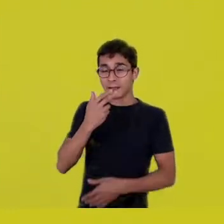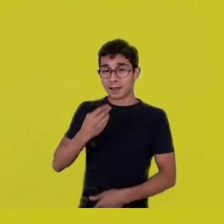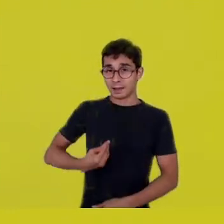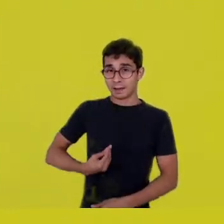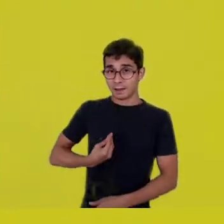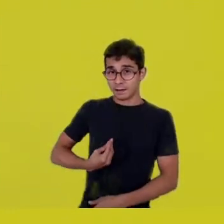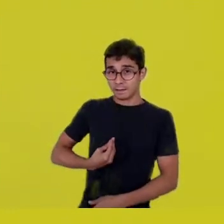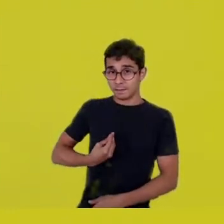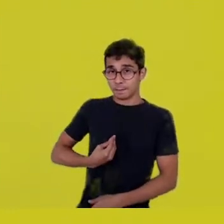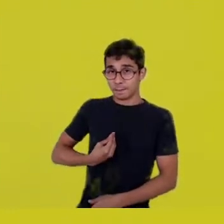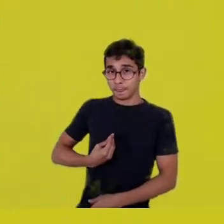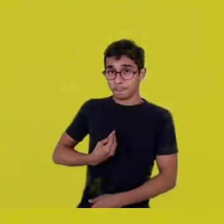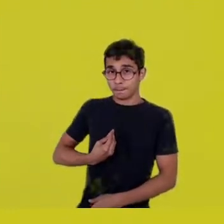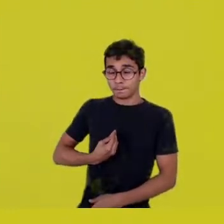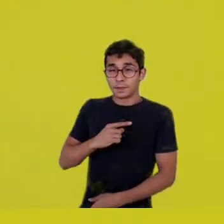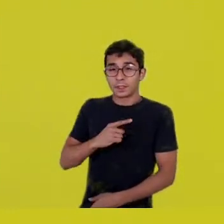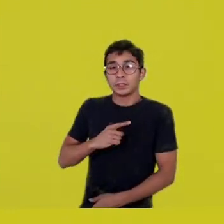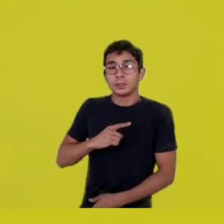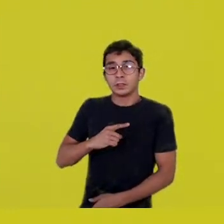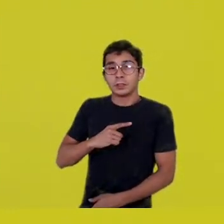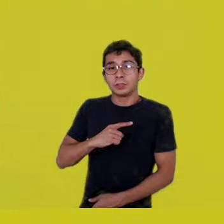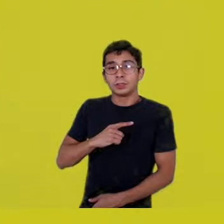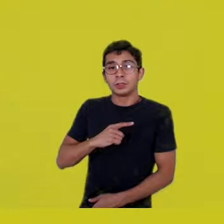of a certain sense of eternity.